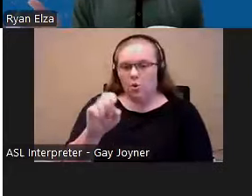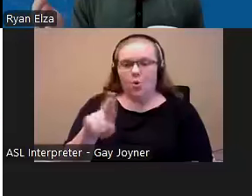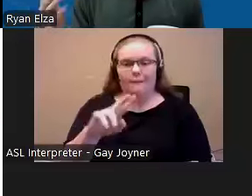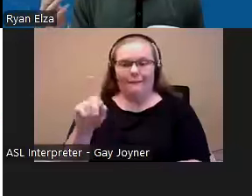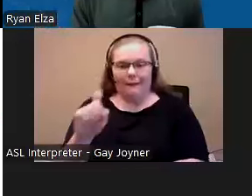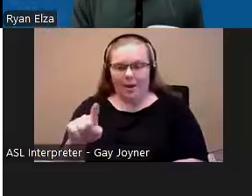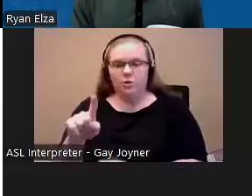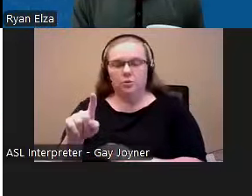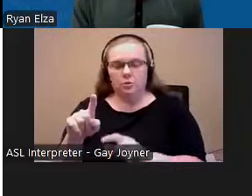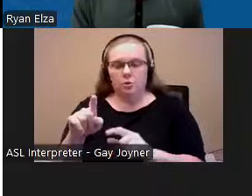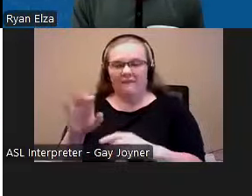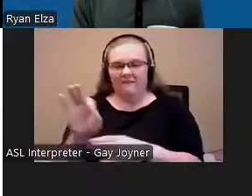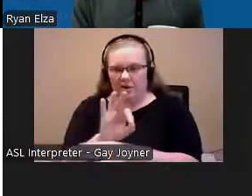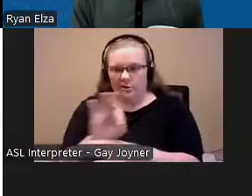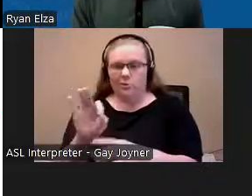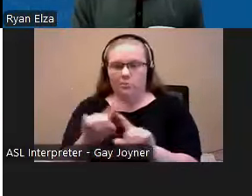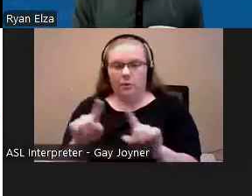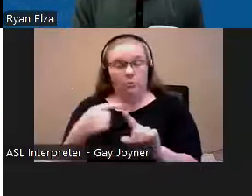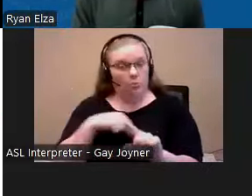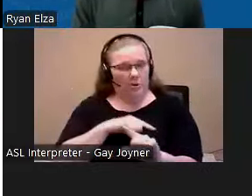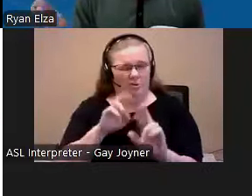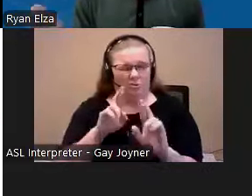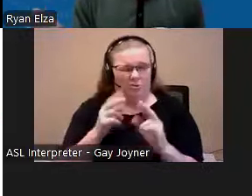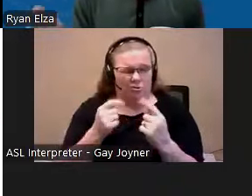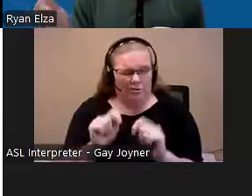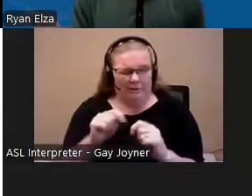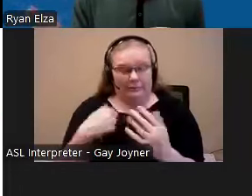and we will be sure to get to as many questions as we can today. Also,